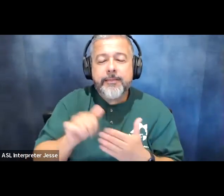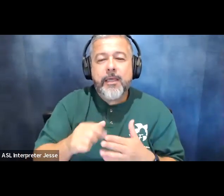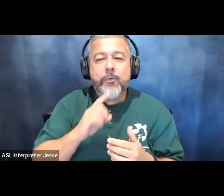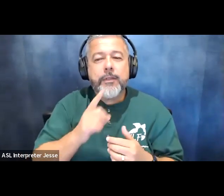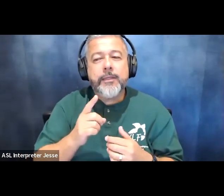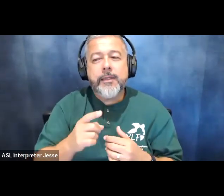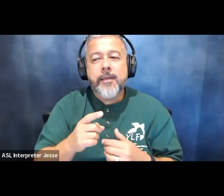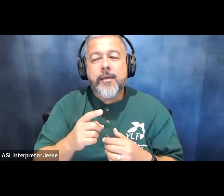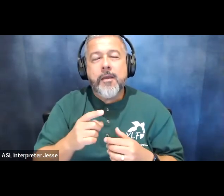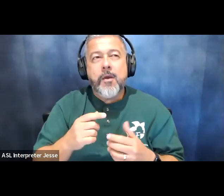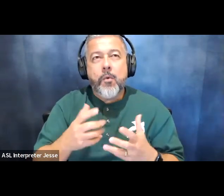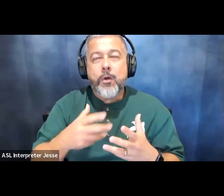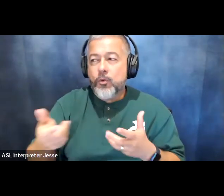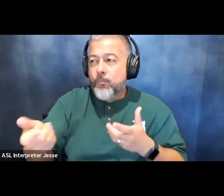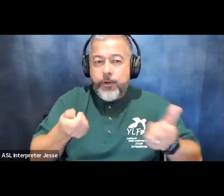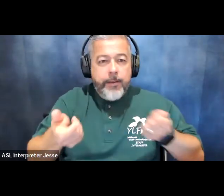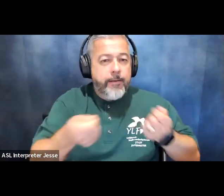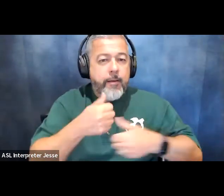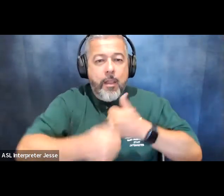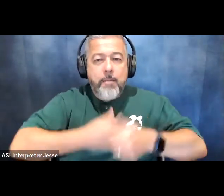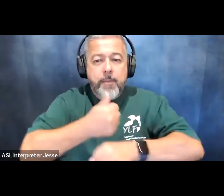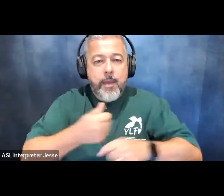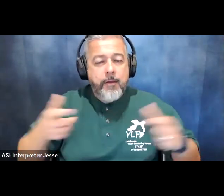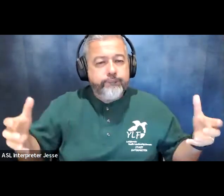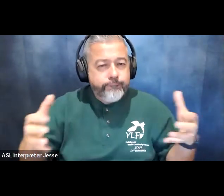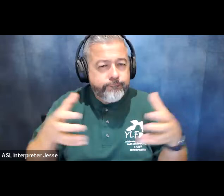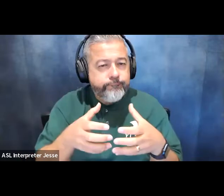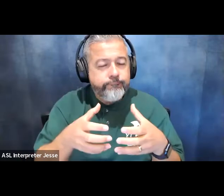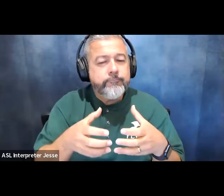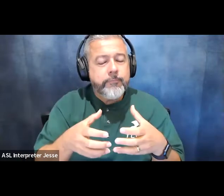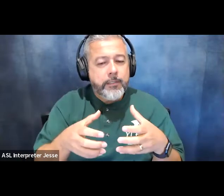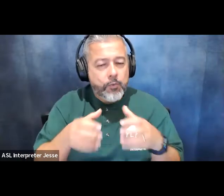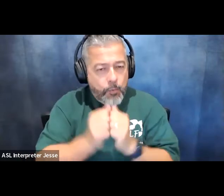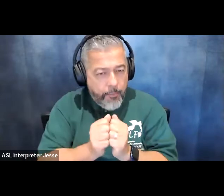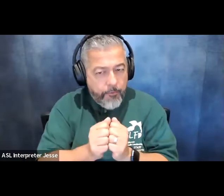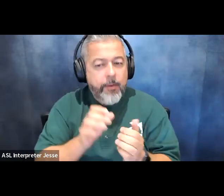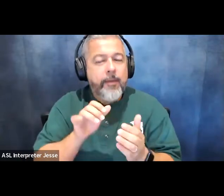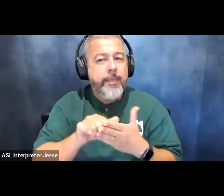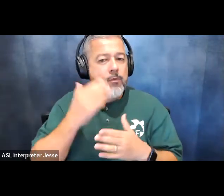bring alumni from across the nation together as well hence this national virtual event that